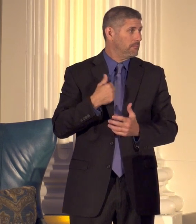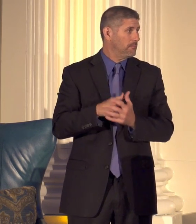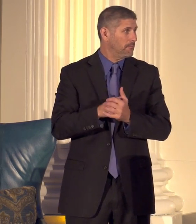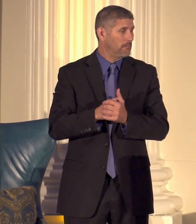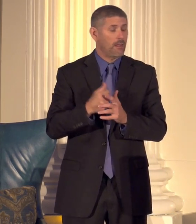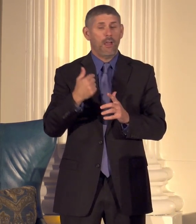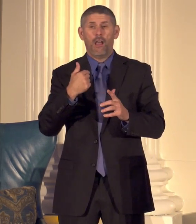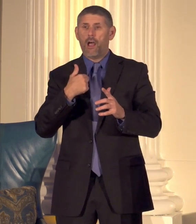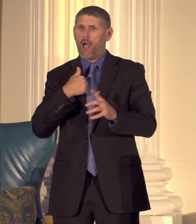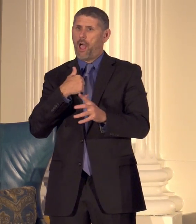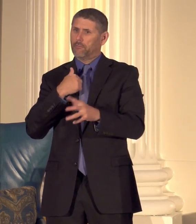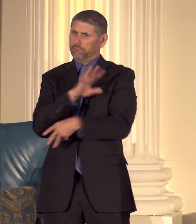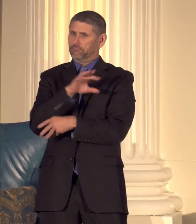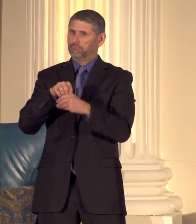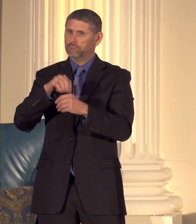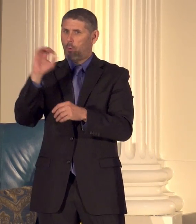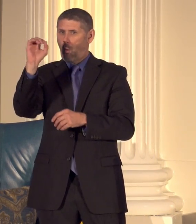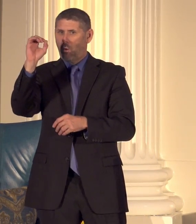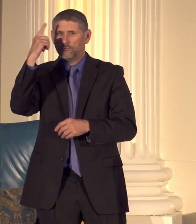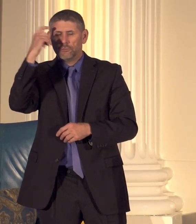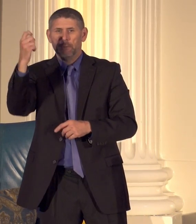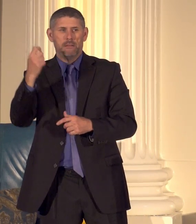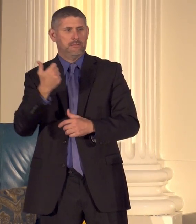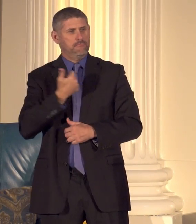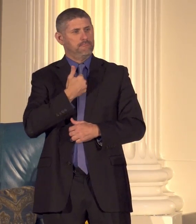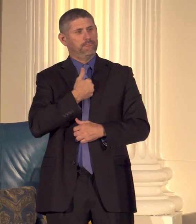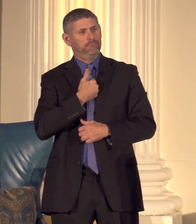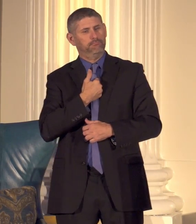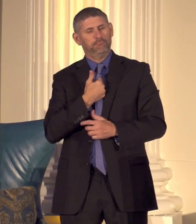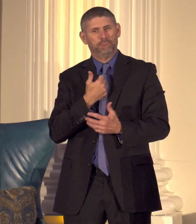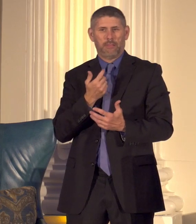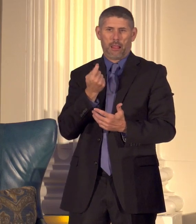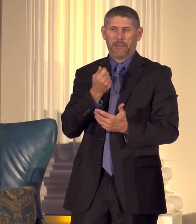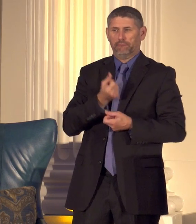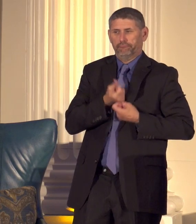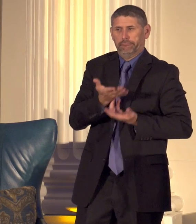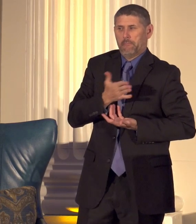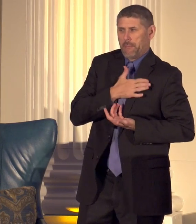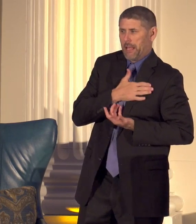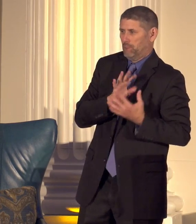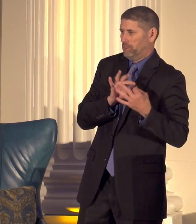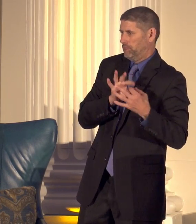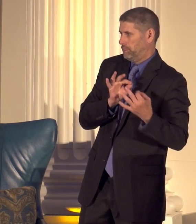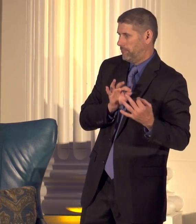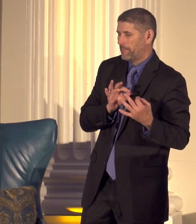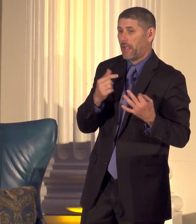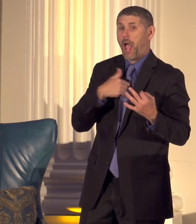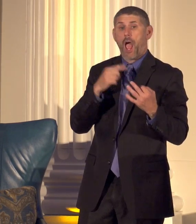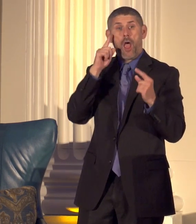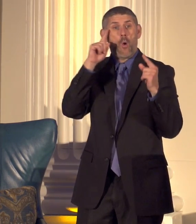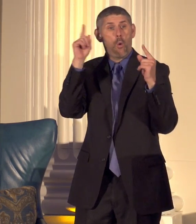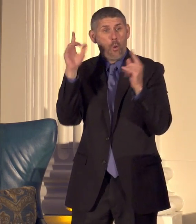Oregon dream and so kind of on a on a personal note I'm hopeful that as we